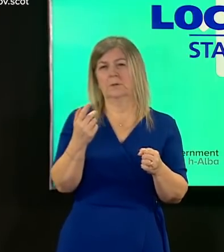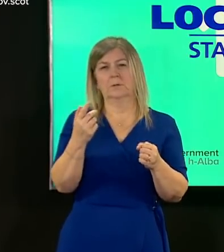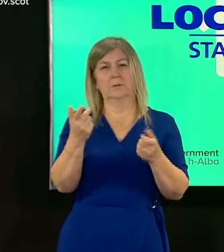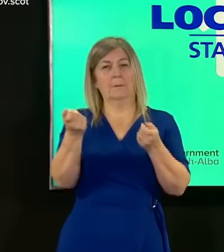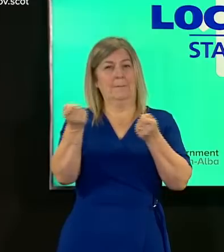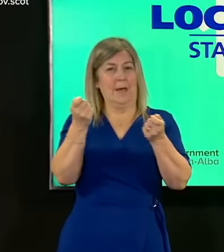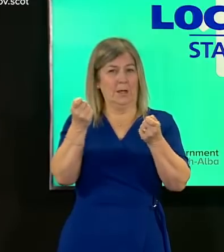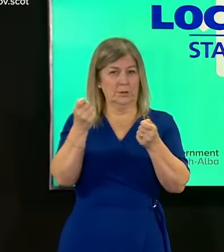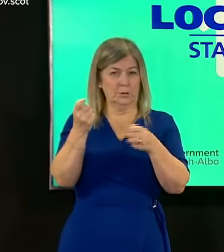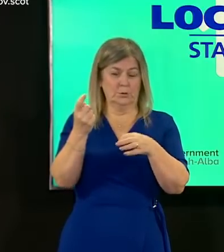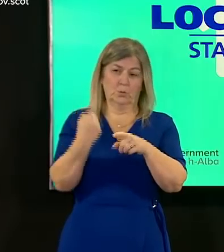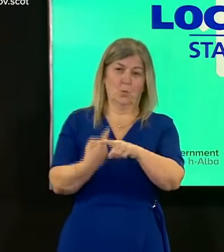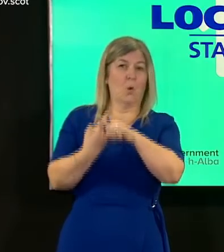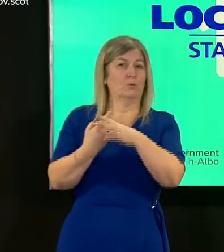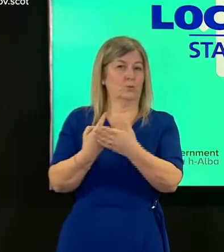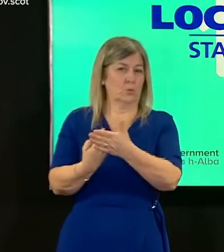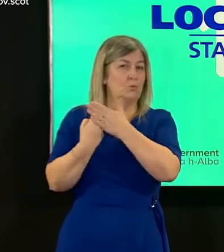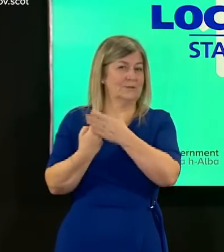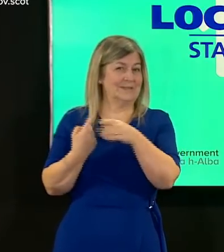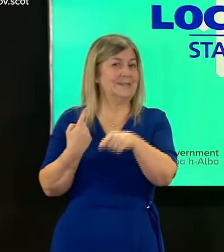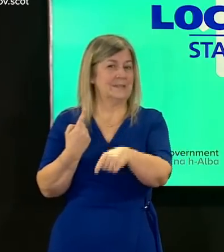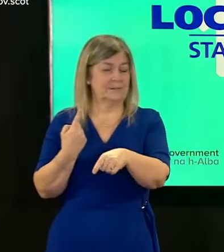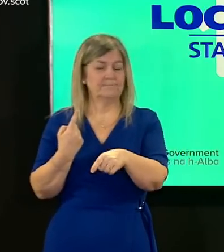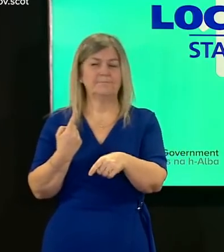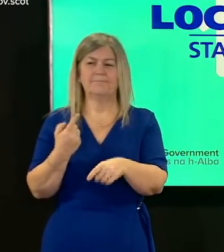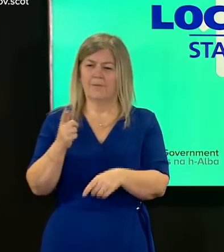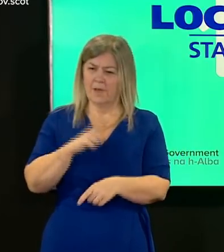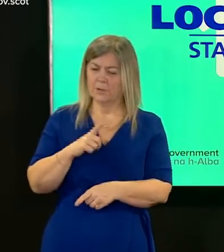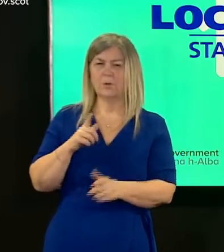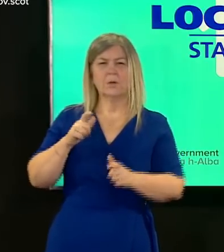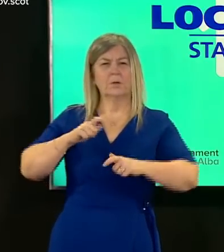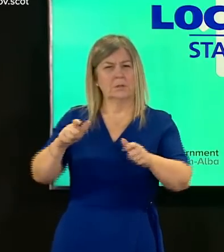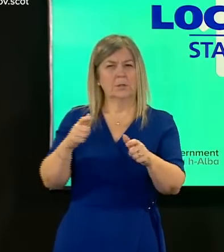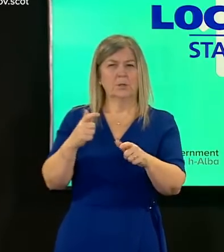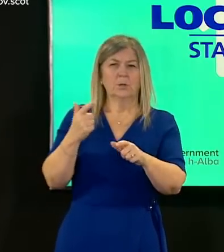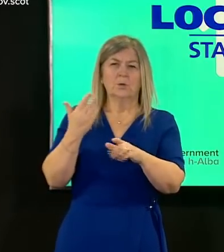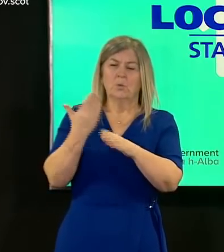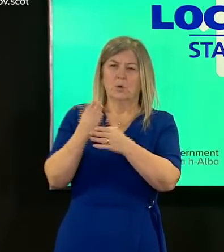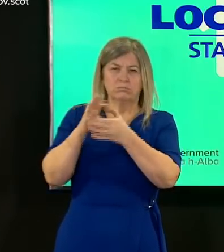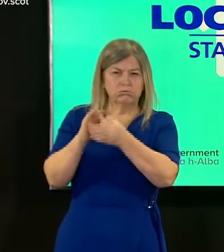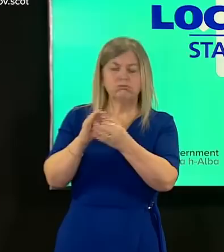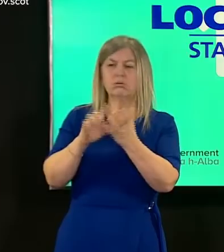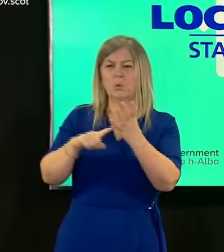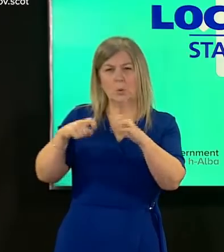we continue to talk with the uk government and with our colleagues in wales and northern ireland